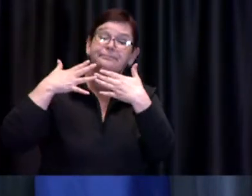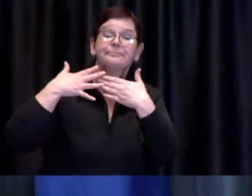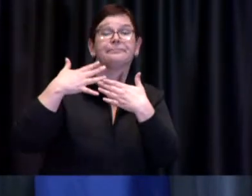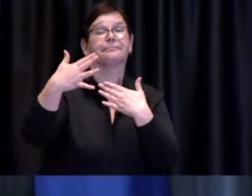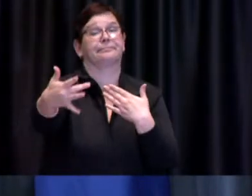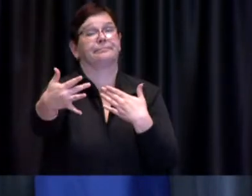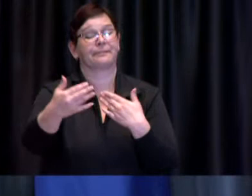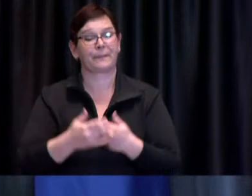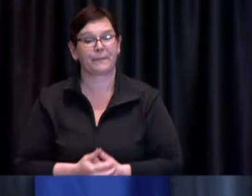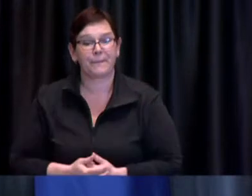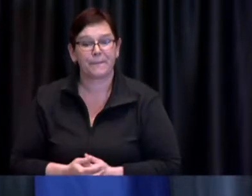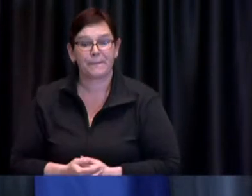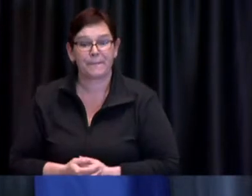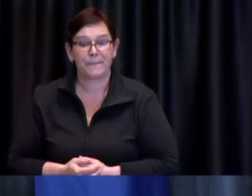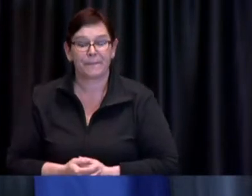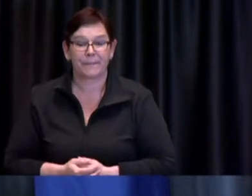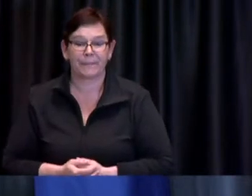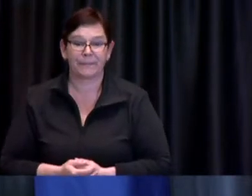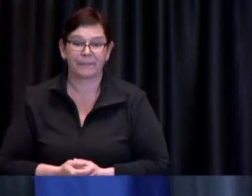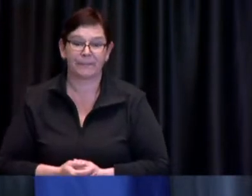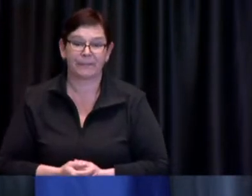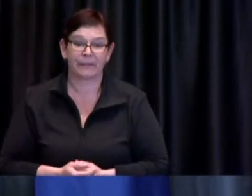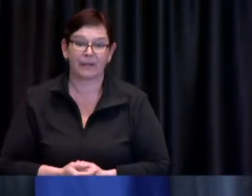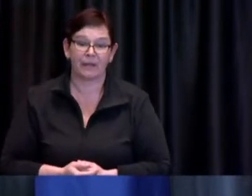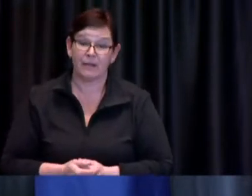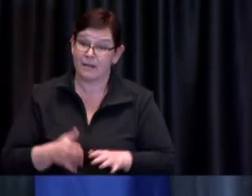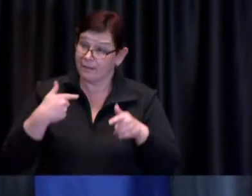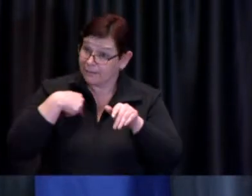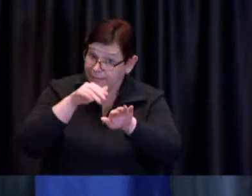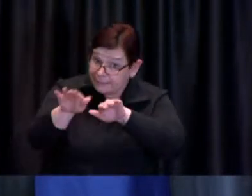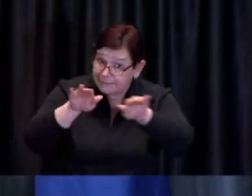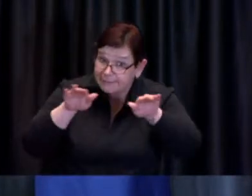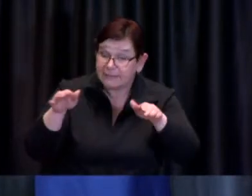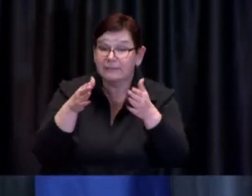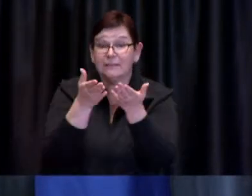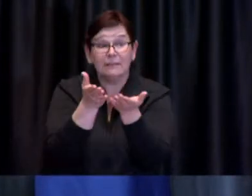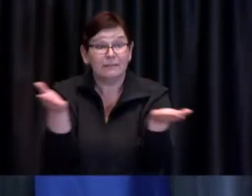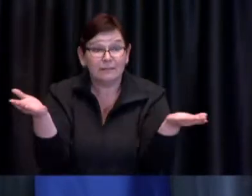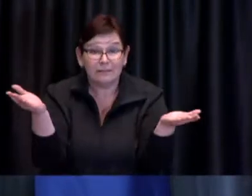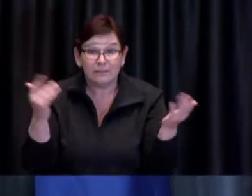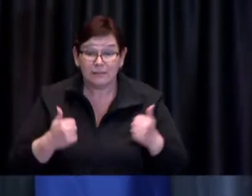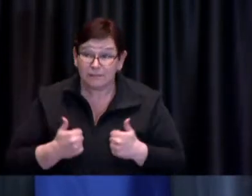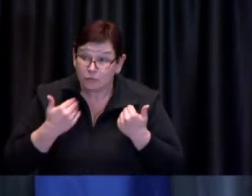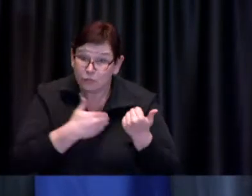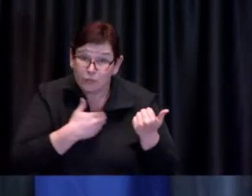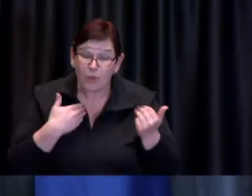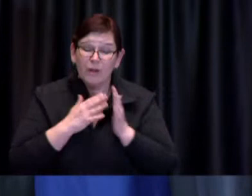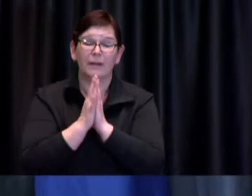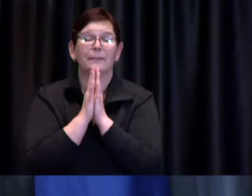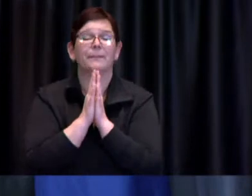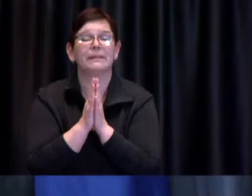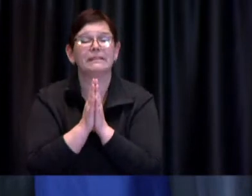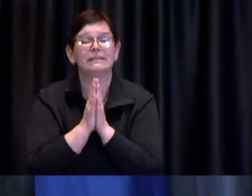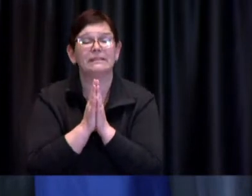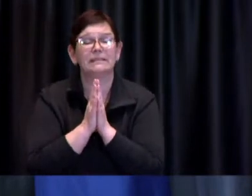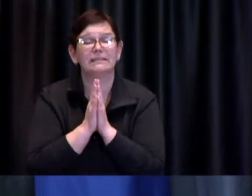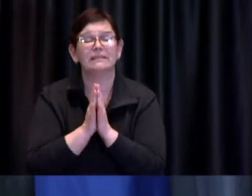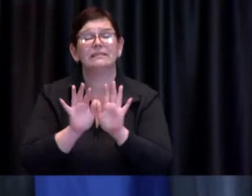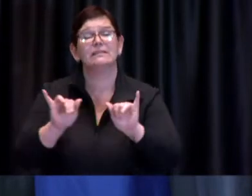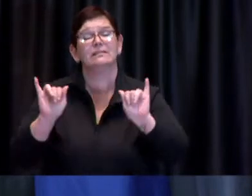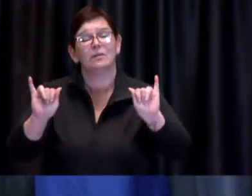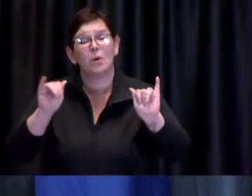call upon the residents of Toronto to really do the best they can to maintain distance distance